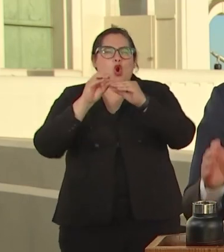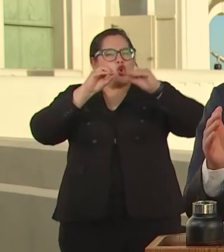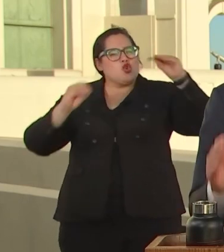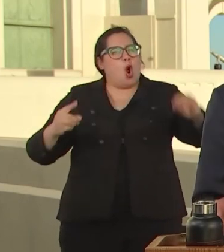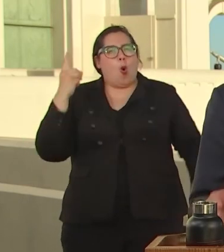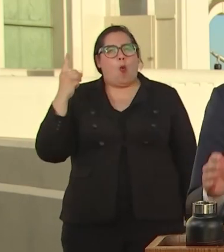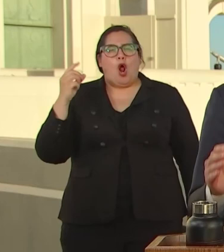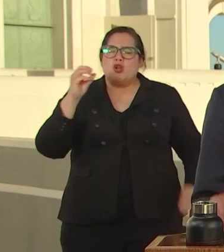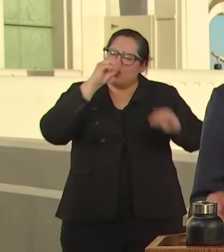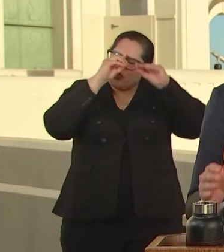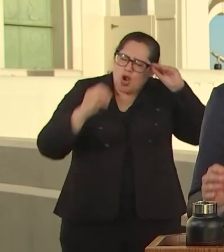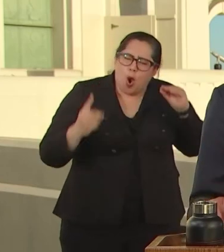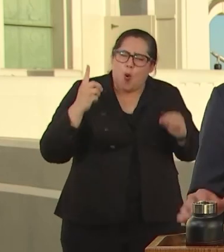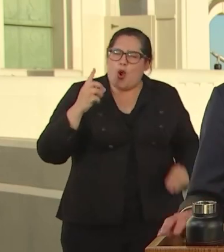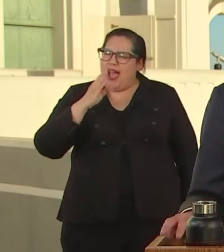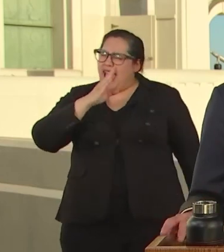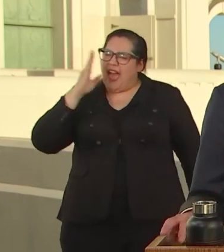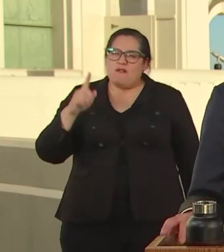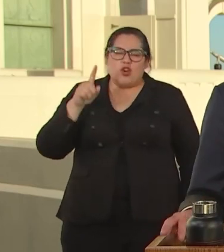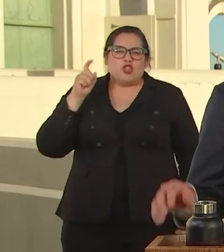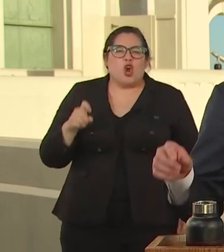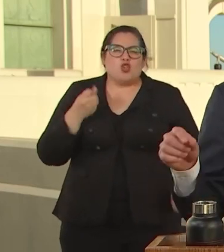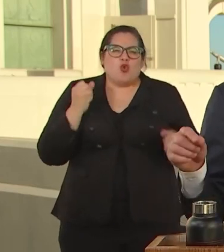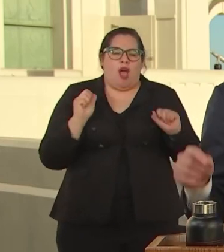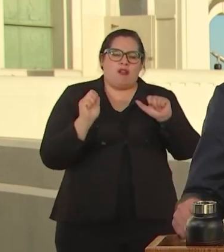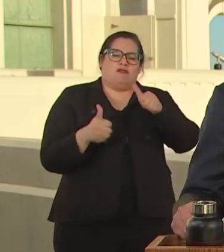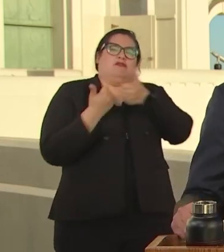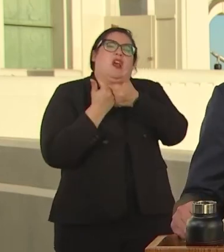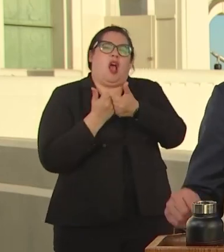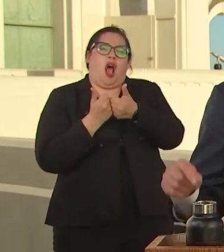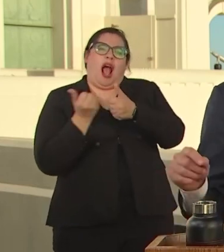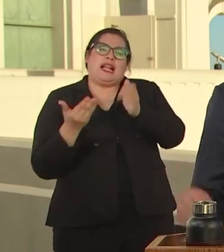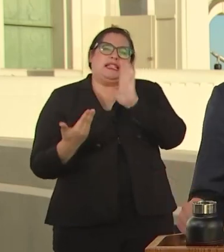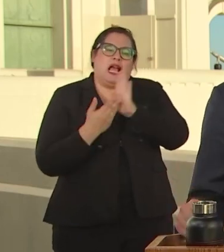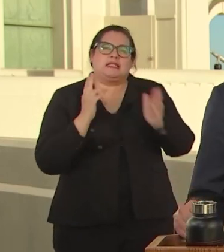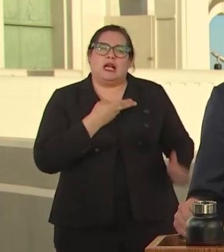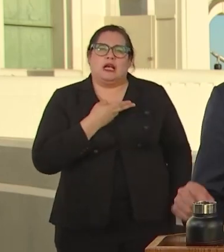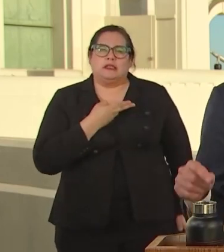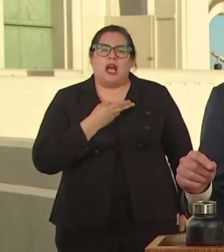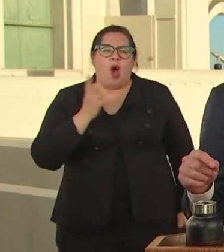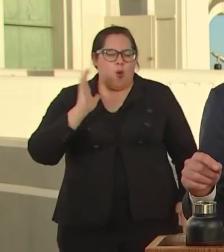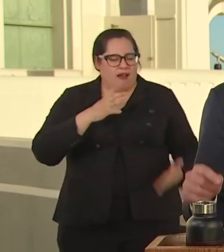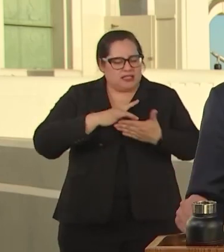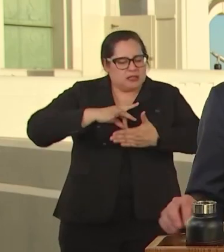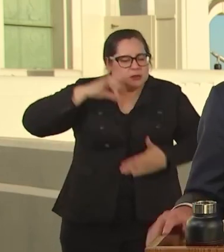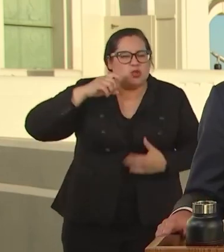AGAINST US, NOT AGAINST OUR